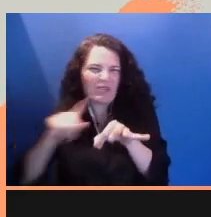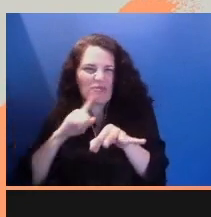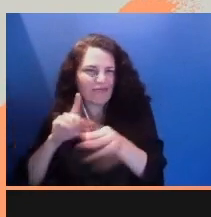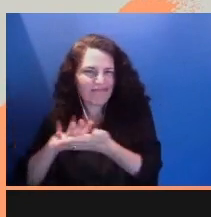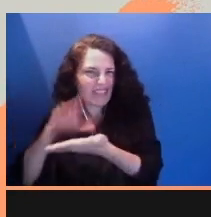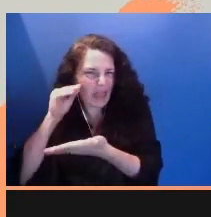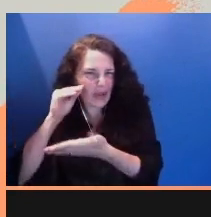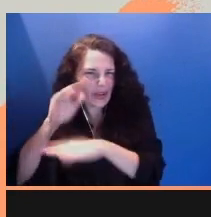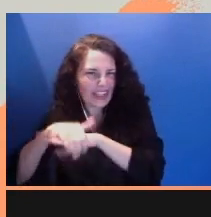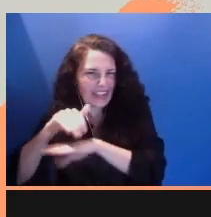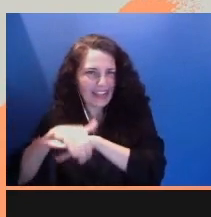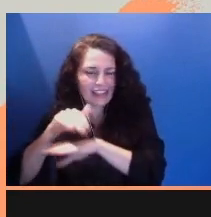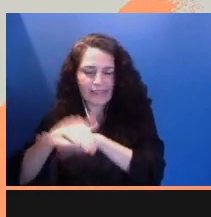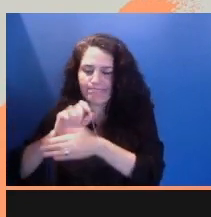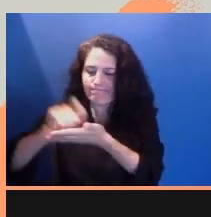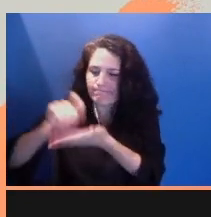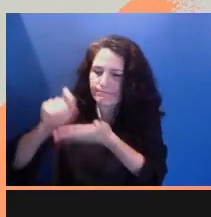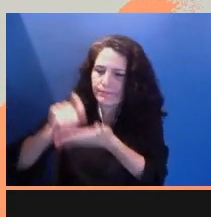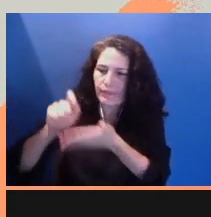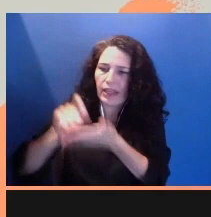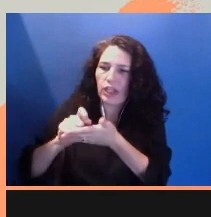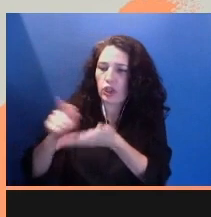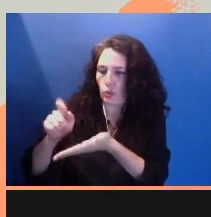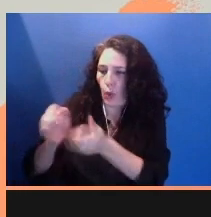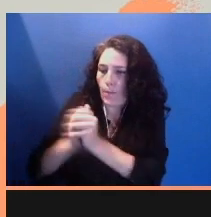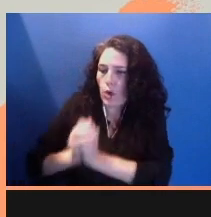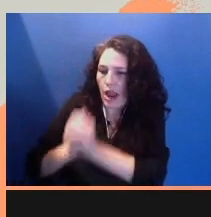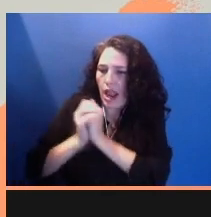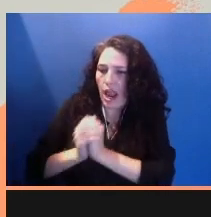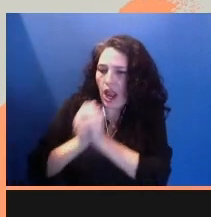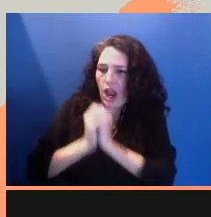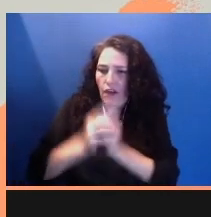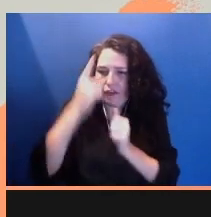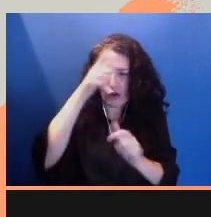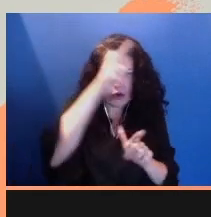She was writing prayers for my brothers. [SPEAKING SPANISH]